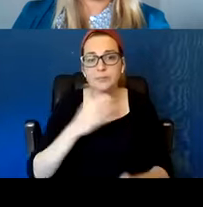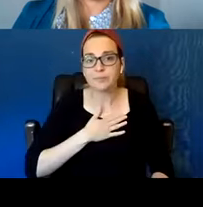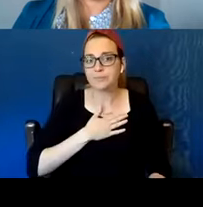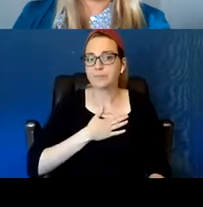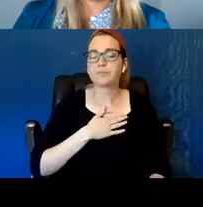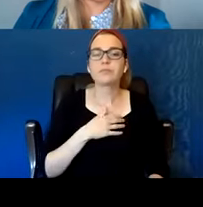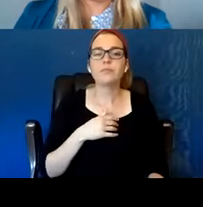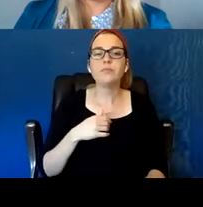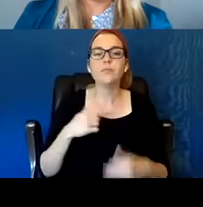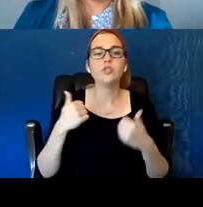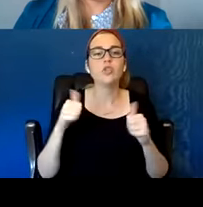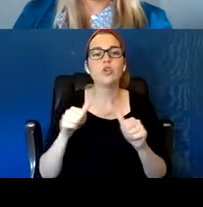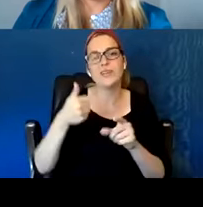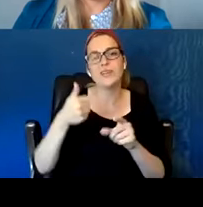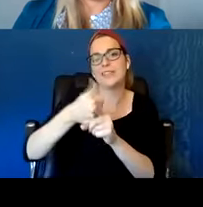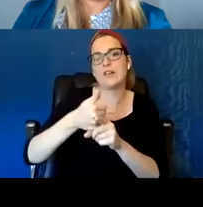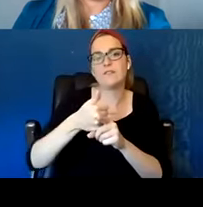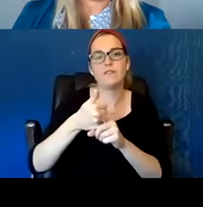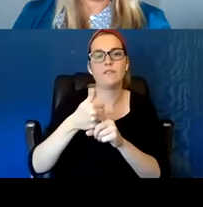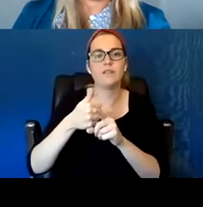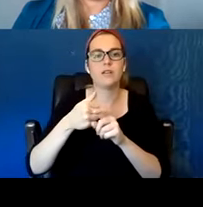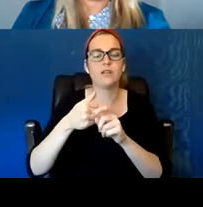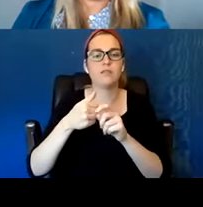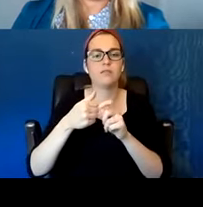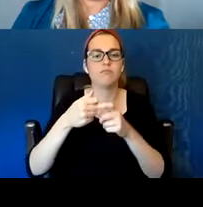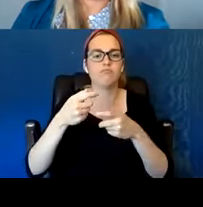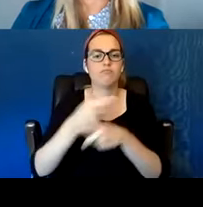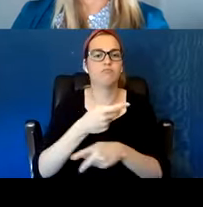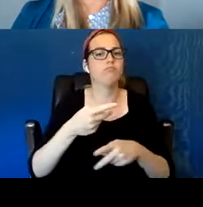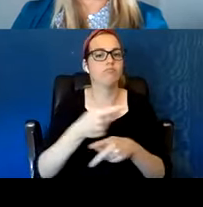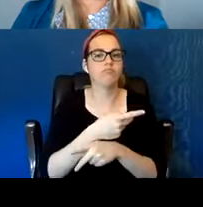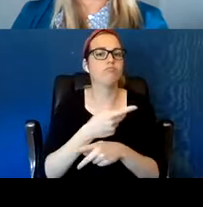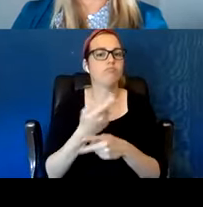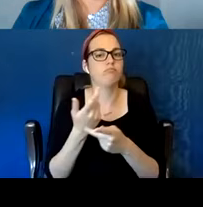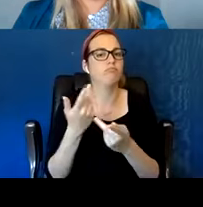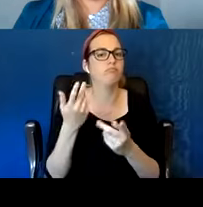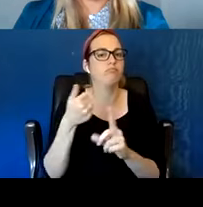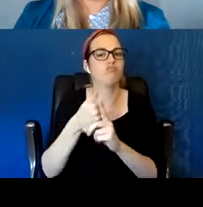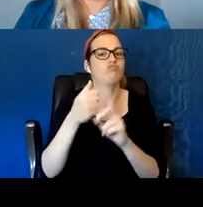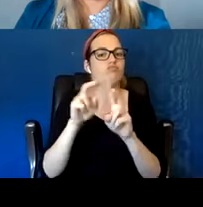of what your disposition of heart is. Why are you going out in the first place?